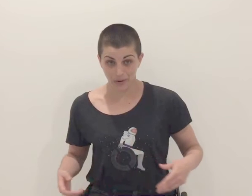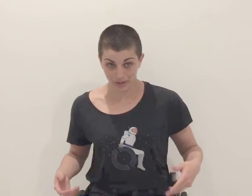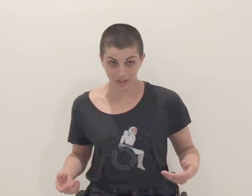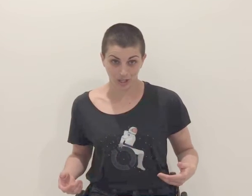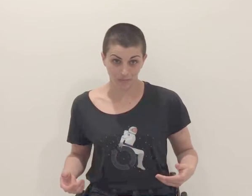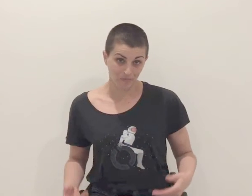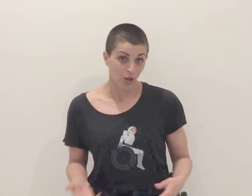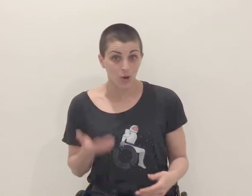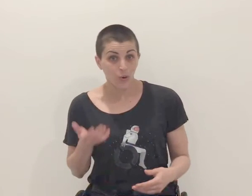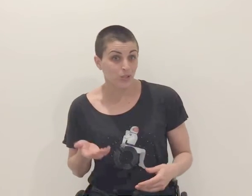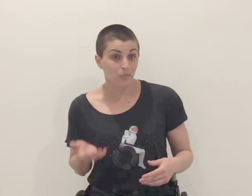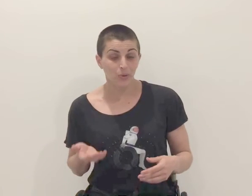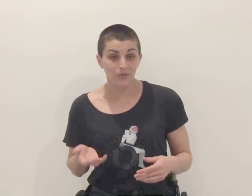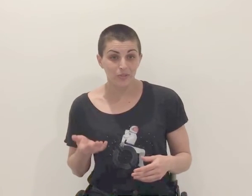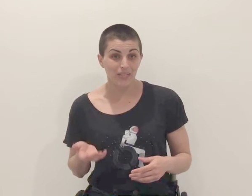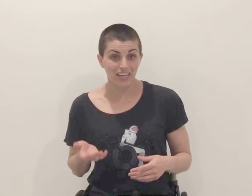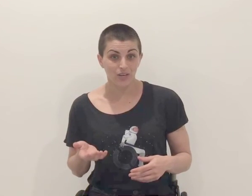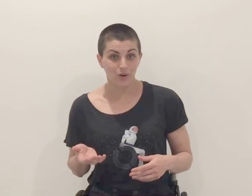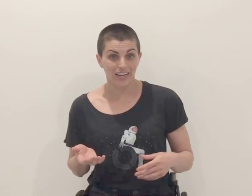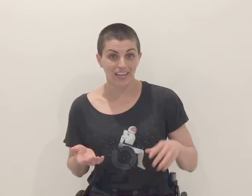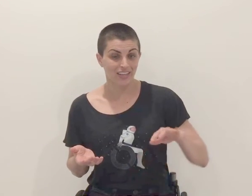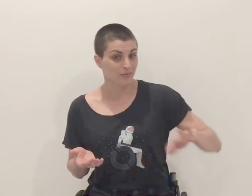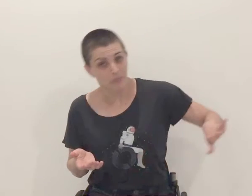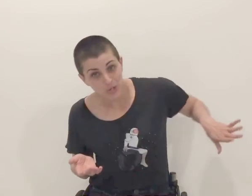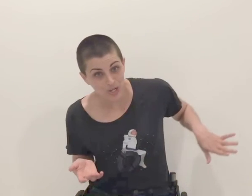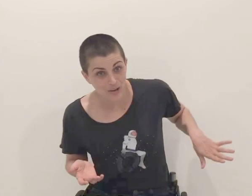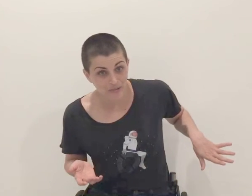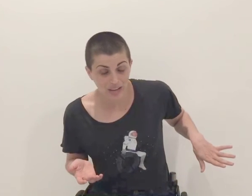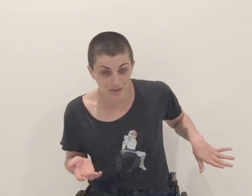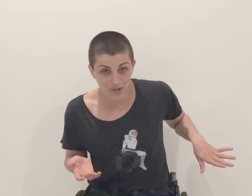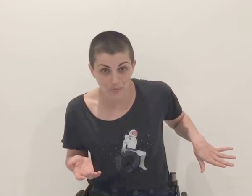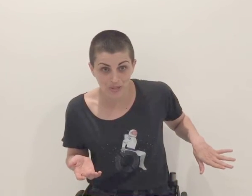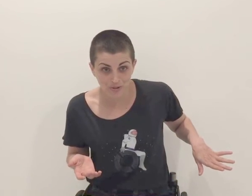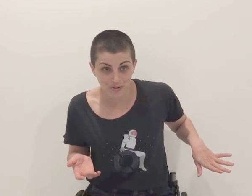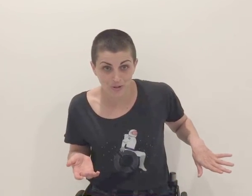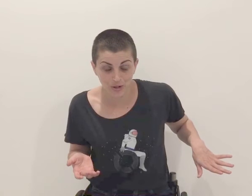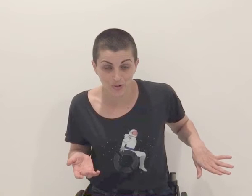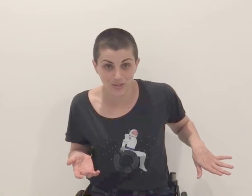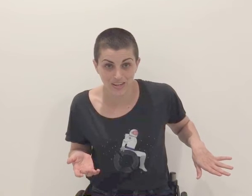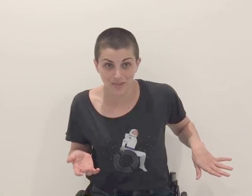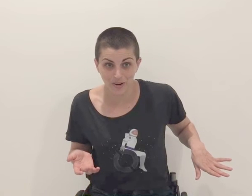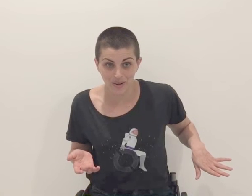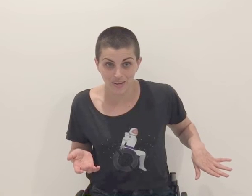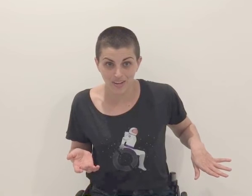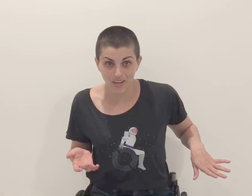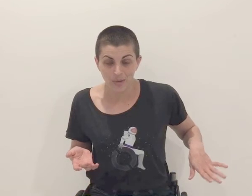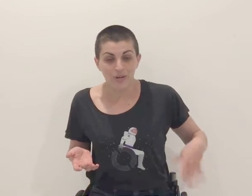in my wheelchair, holding a bowl of spaghetti in one hand and pushing off of countertops and refrigerators with another.